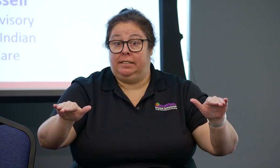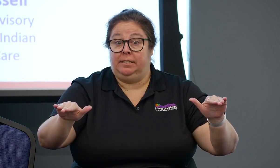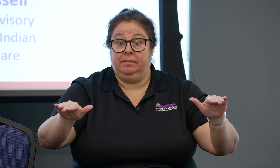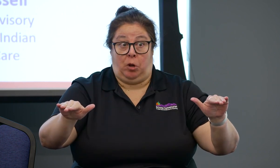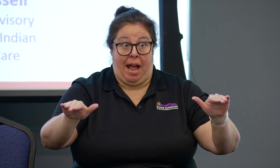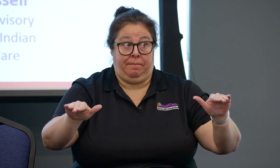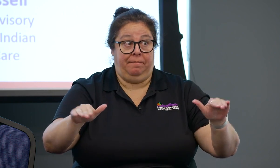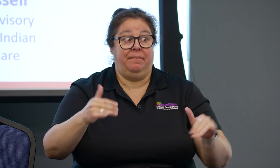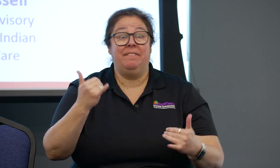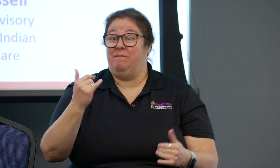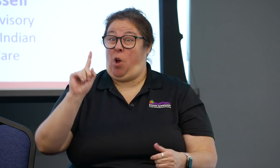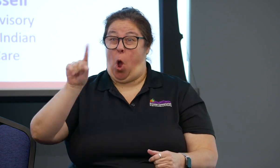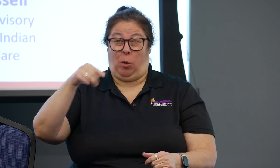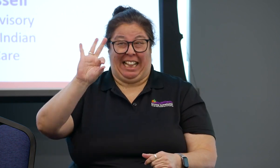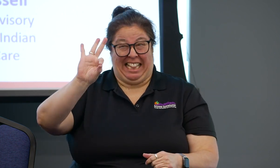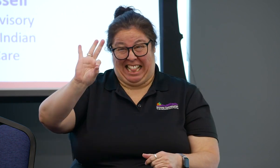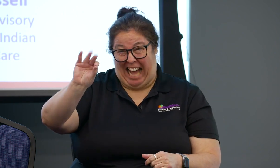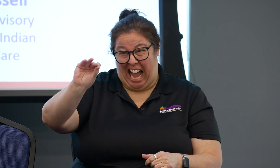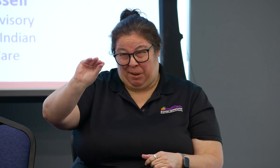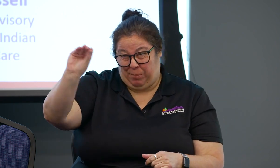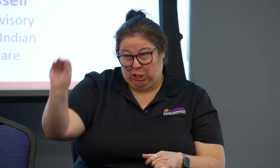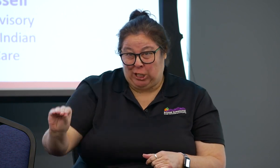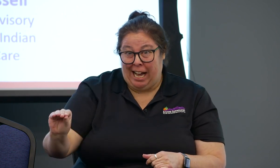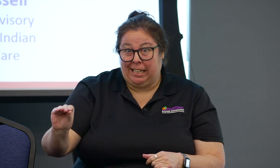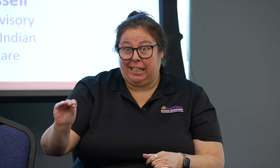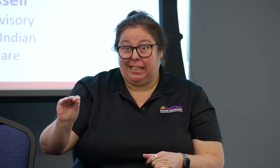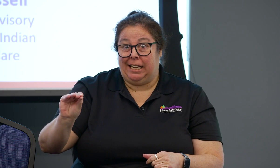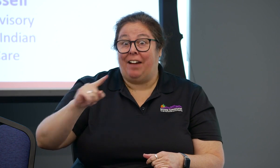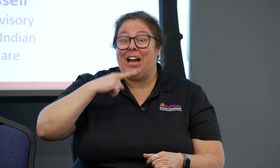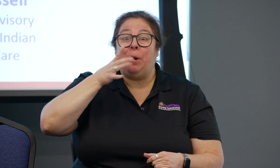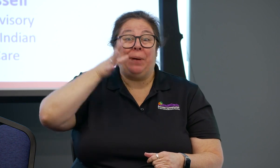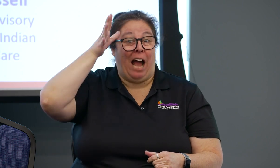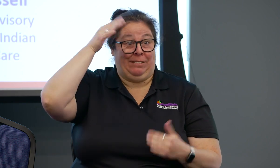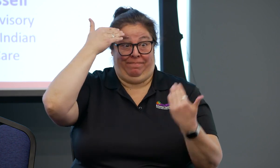especially when the person with a hearing loss is a child.